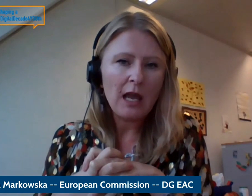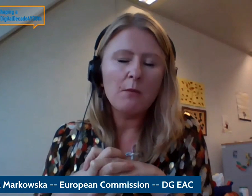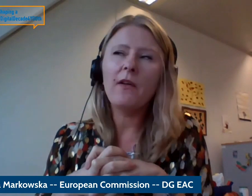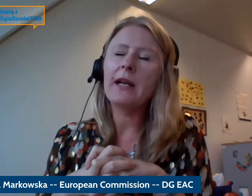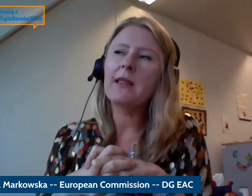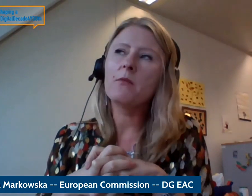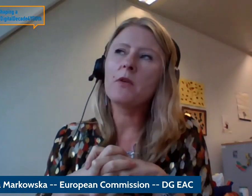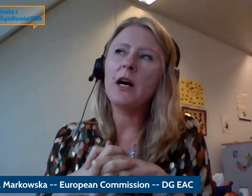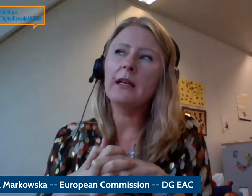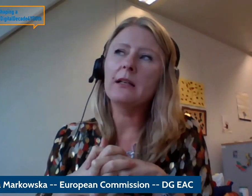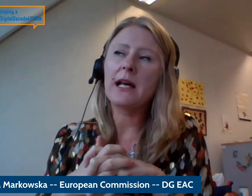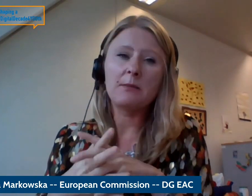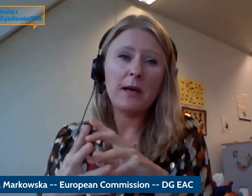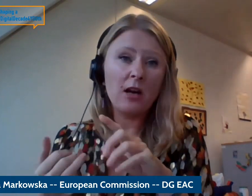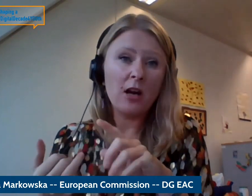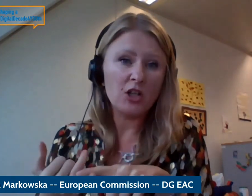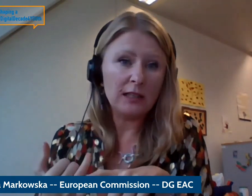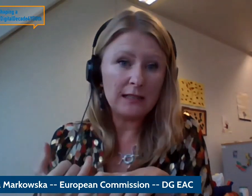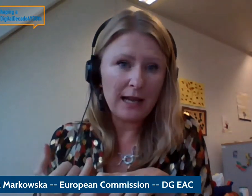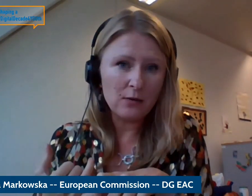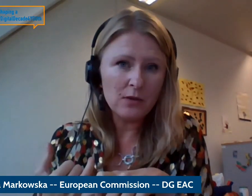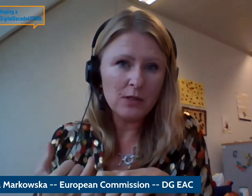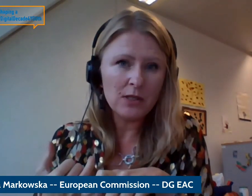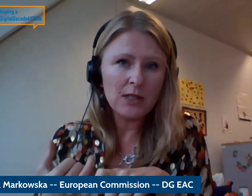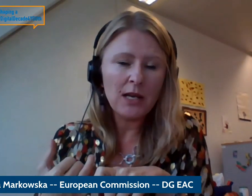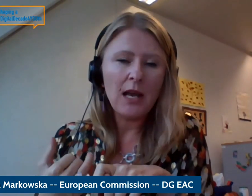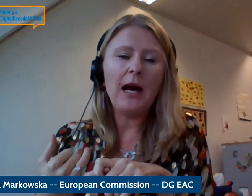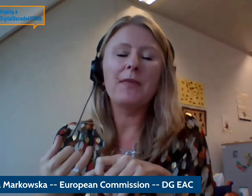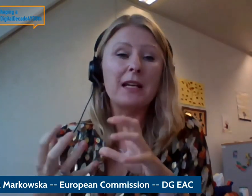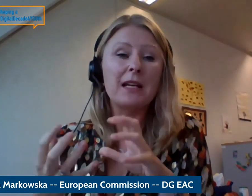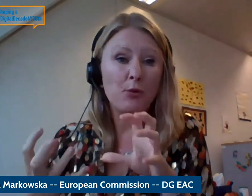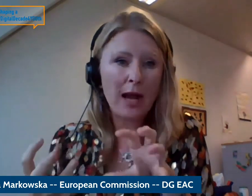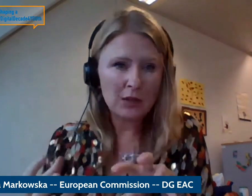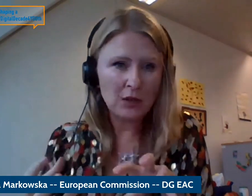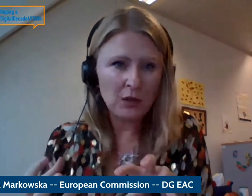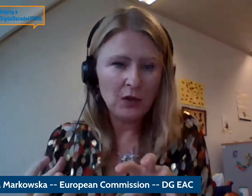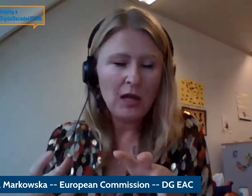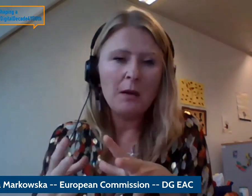education and training guidance Ed gongally sound and practical but also